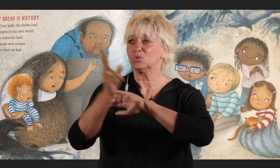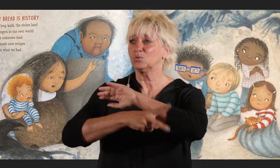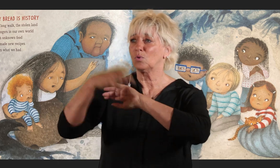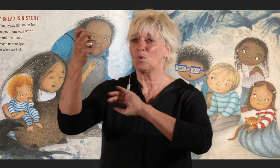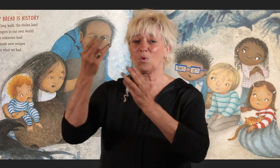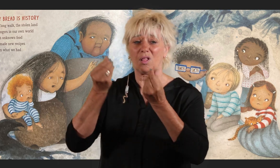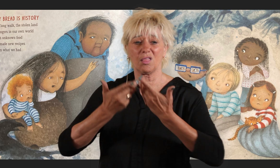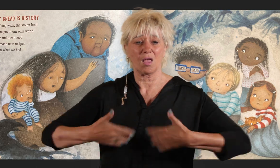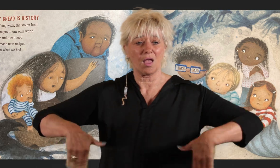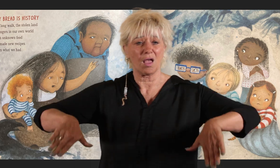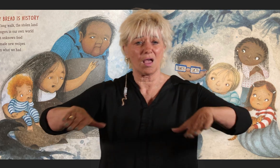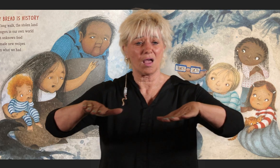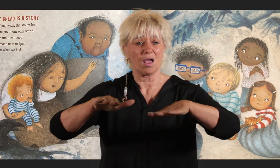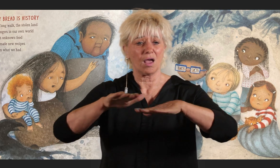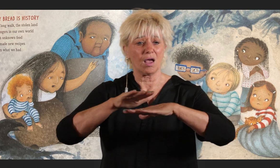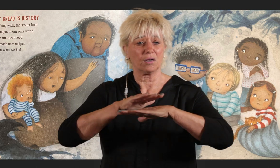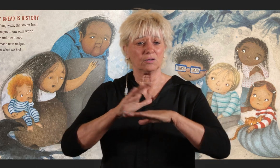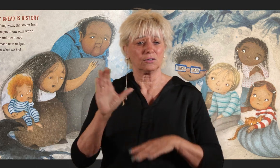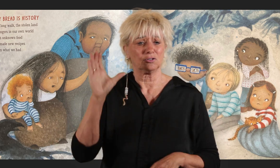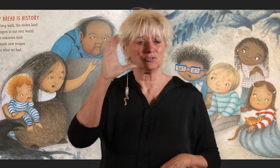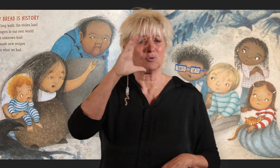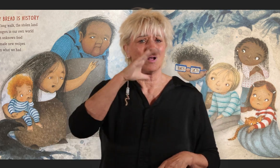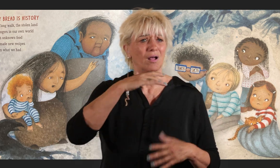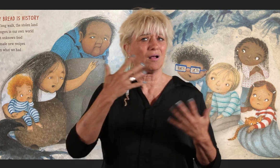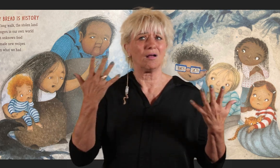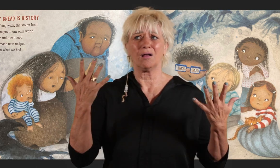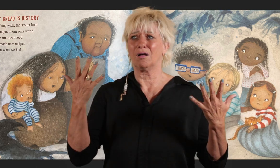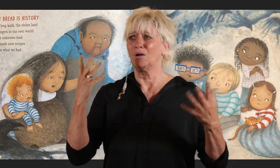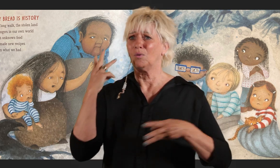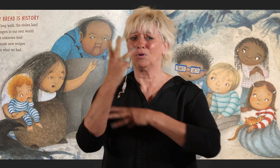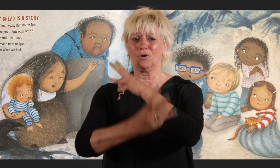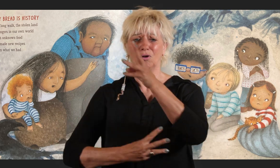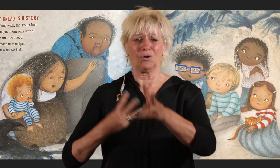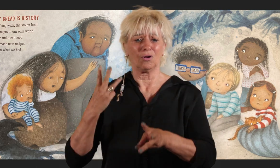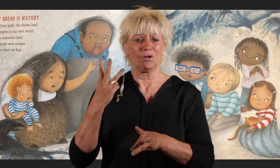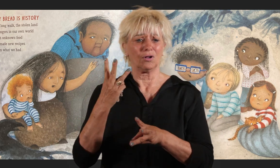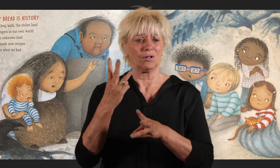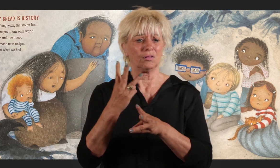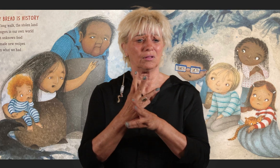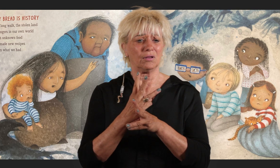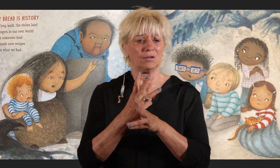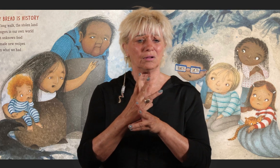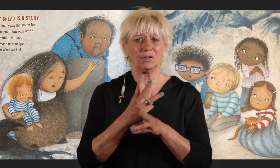The stolen land Strangers in our own world